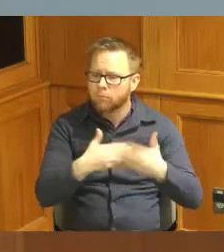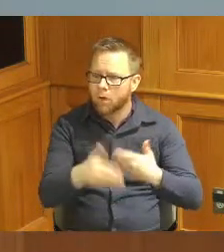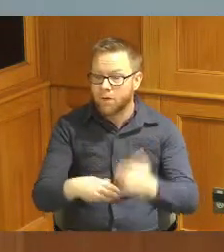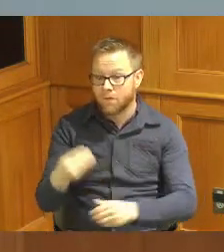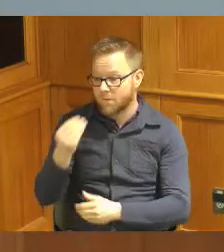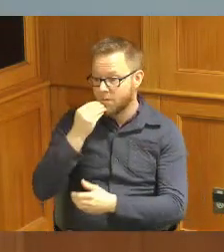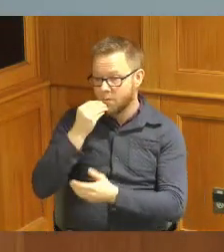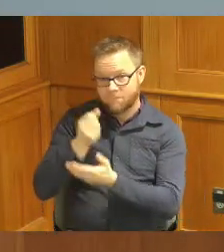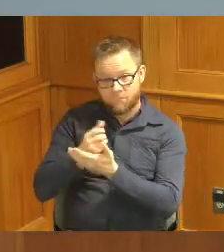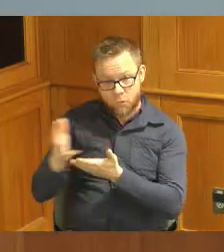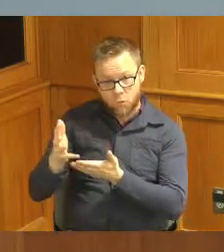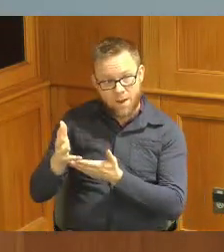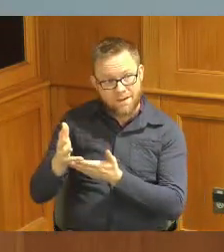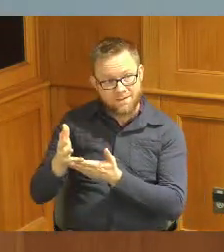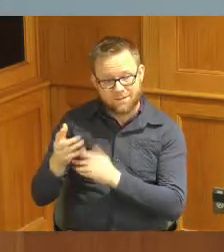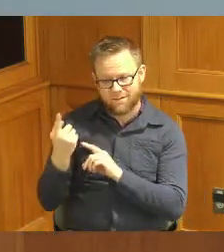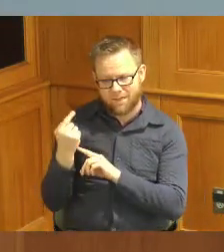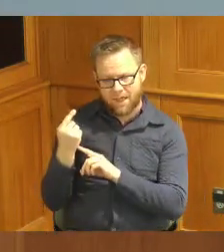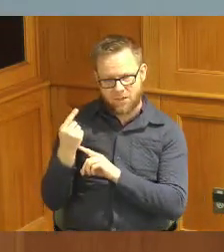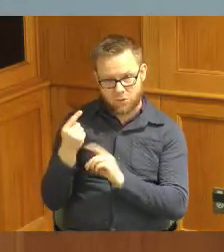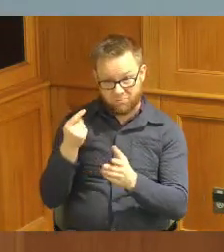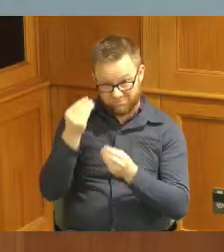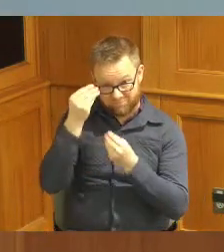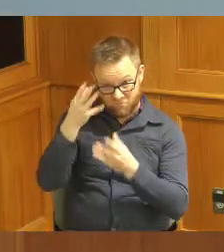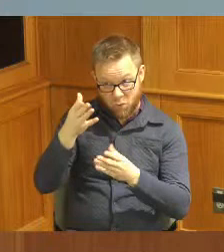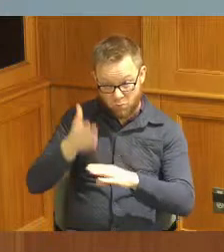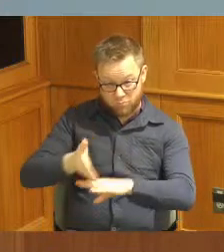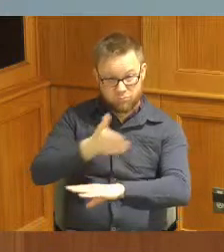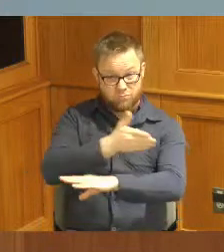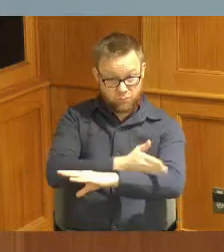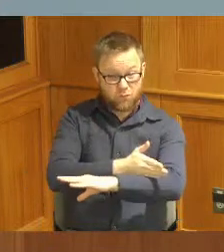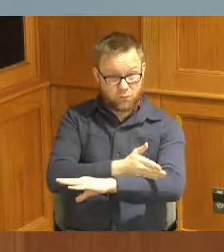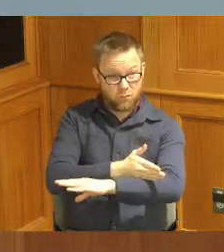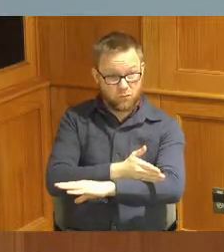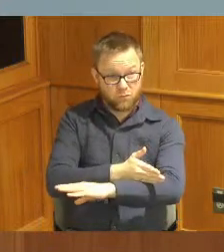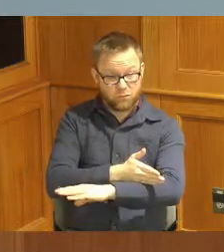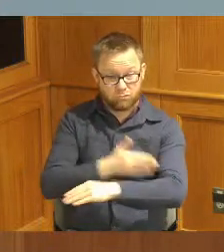you last year and the strides that we've made in food waste over the last year are just phenomenal